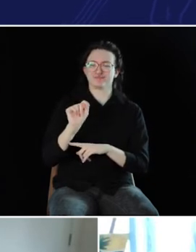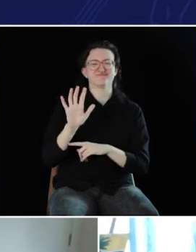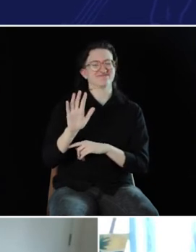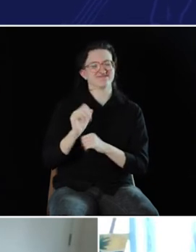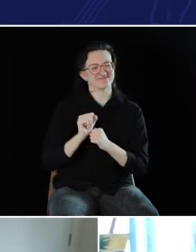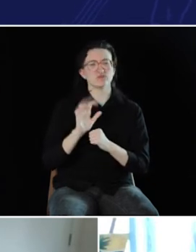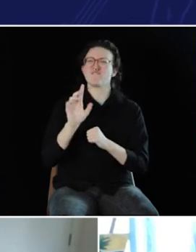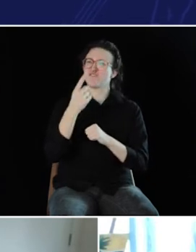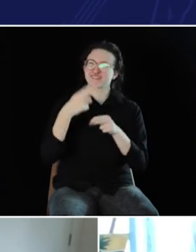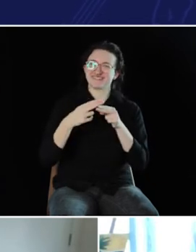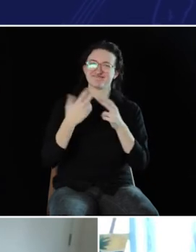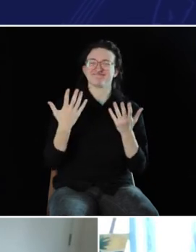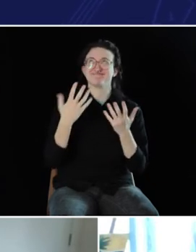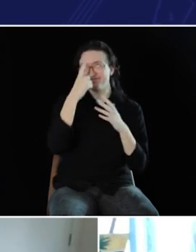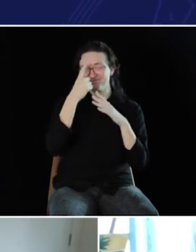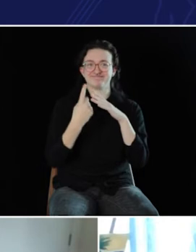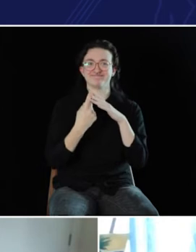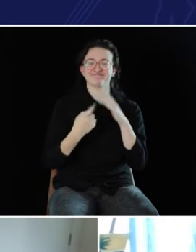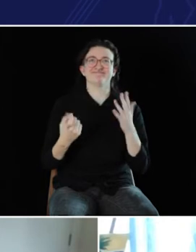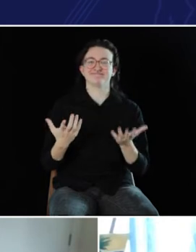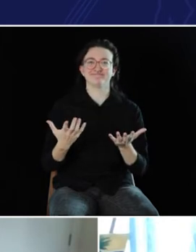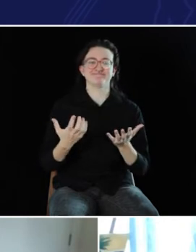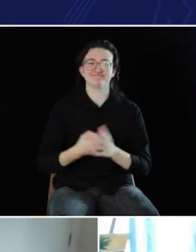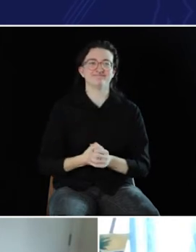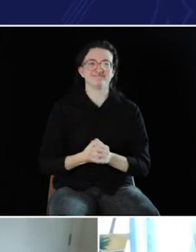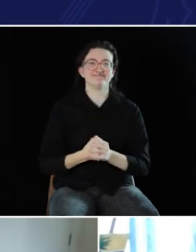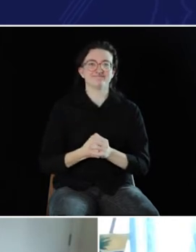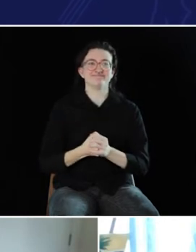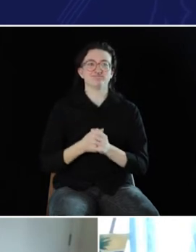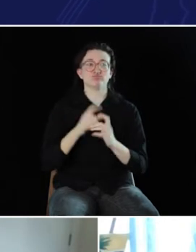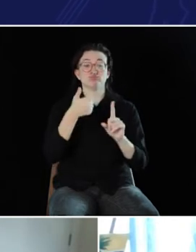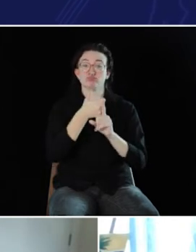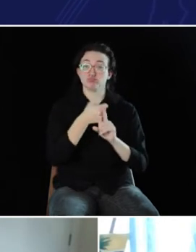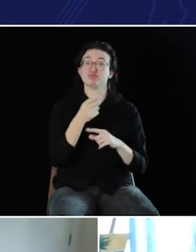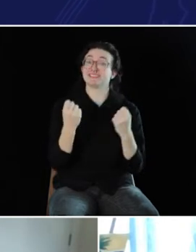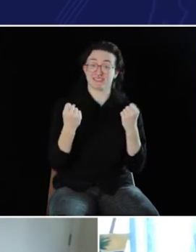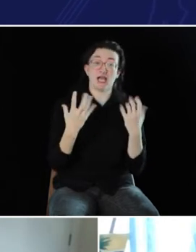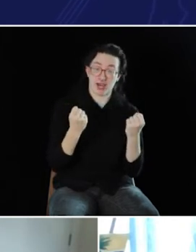Dr... Earhart. I'm blanking on her first name, but she